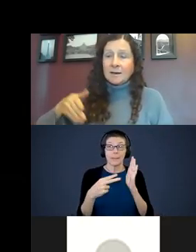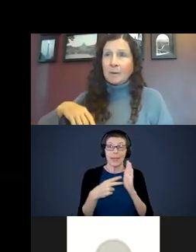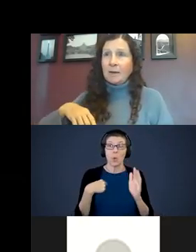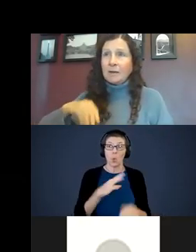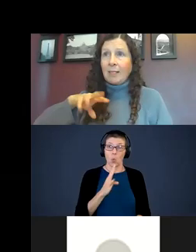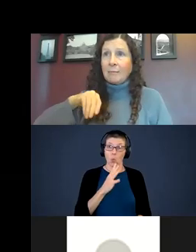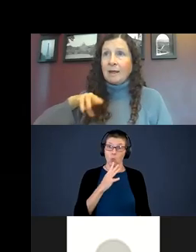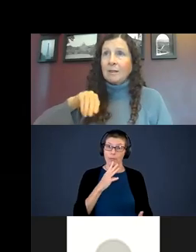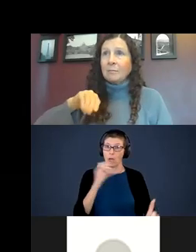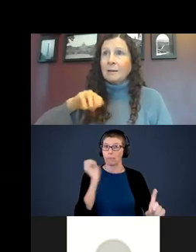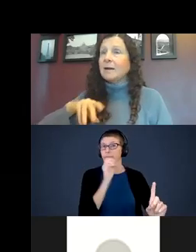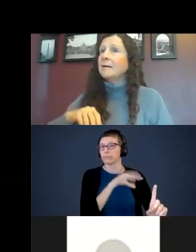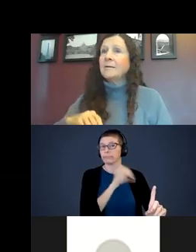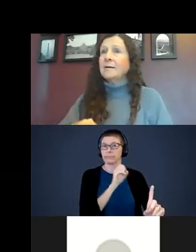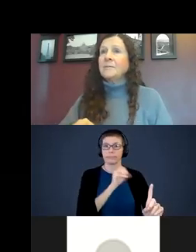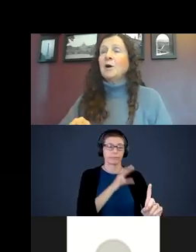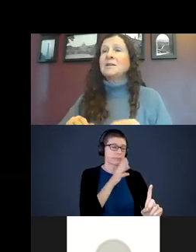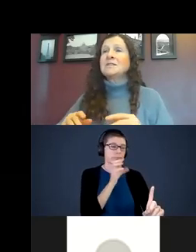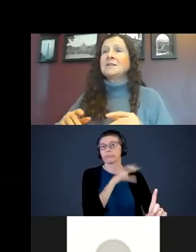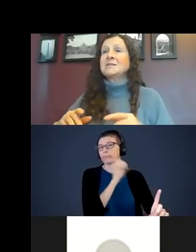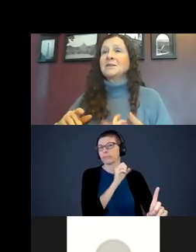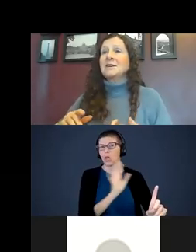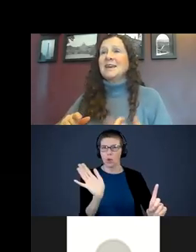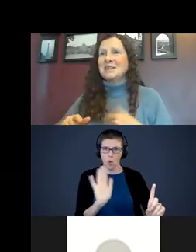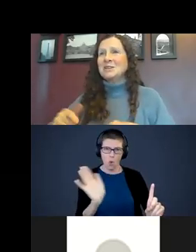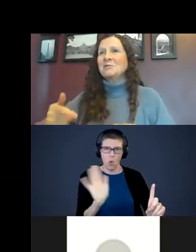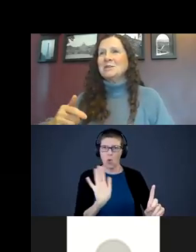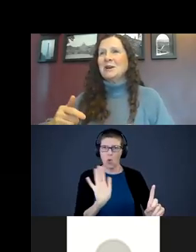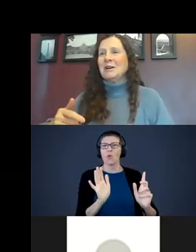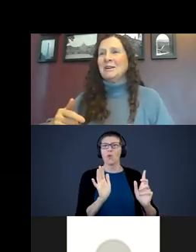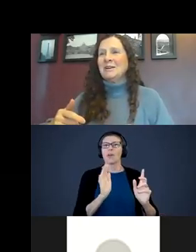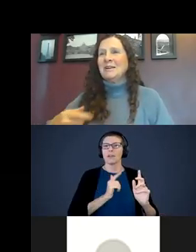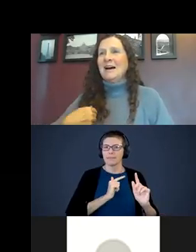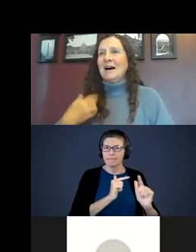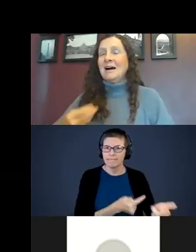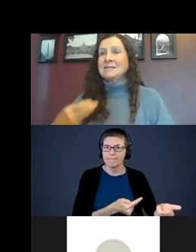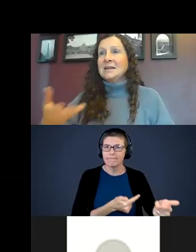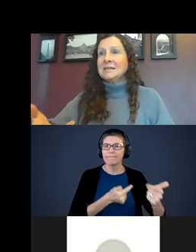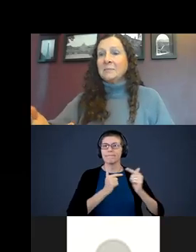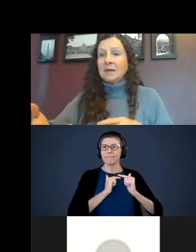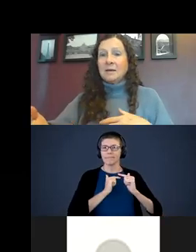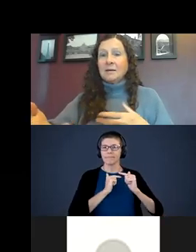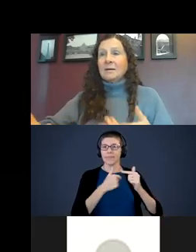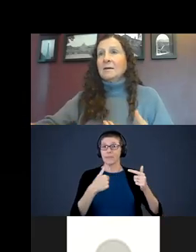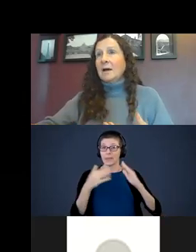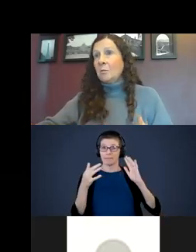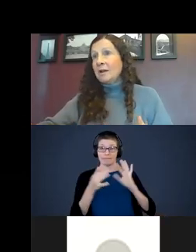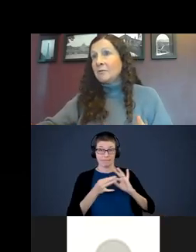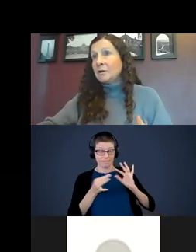a baby – bla blab la. No, it’s catch and return. I say something, I wait for you